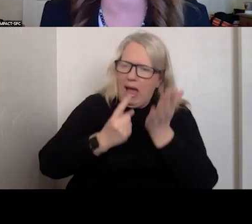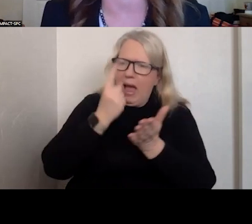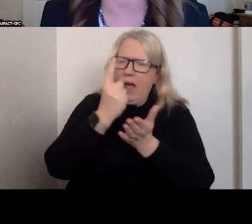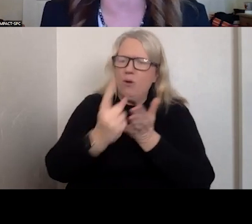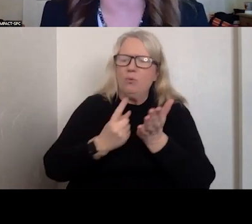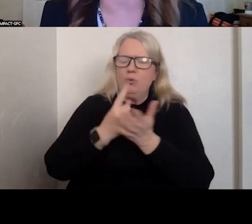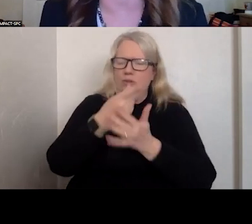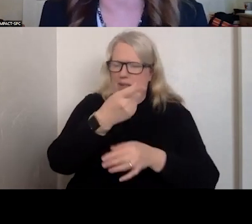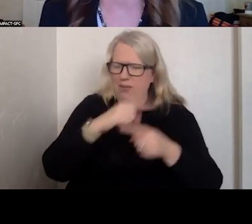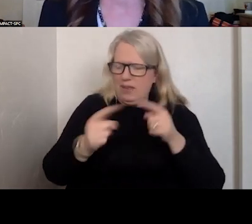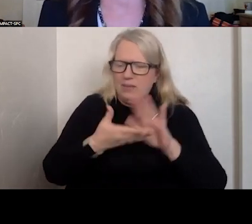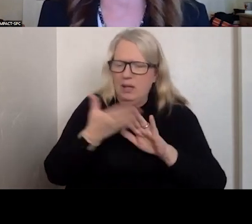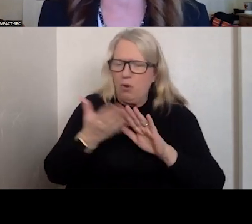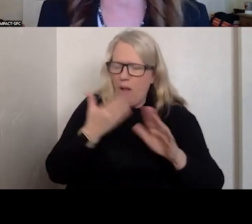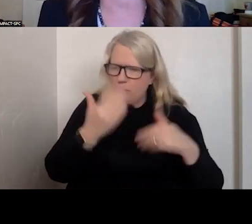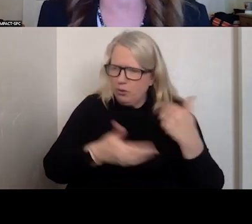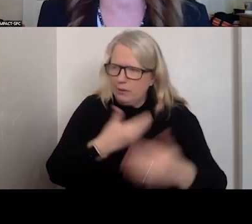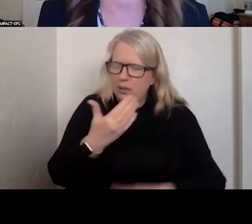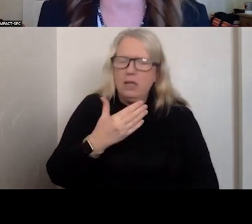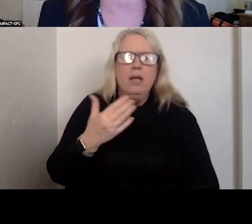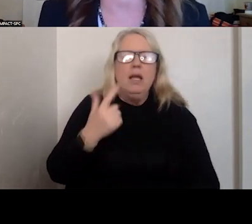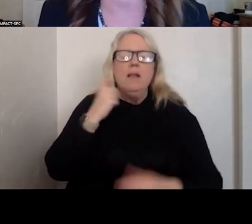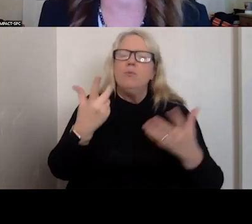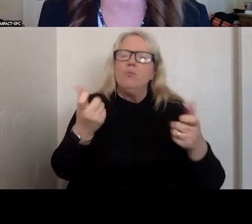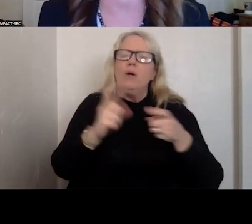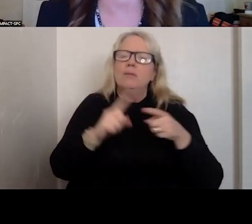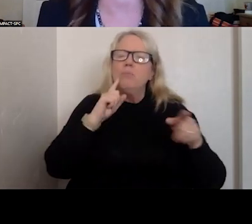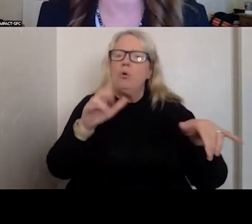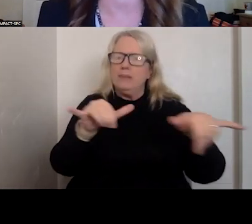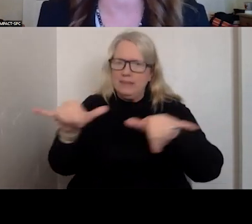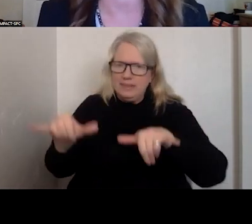THERE WAS REALLY A NEED FOR STANDARDIZATION ACROSS THE NATION AND